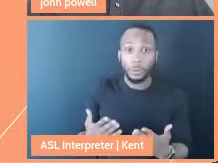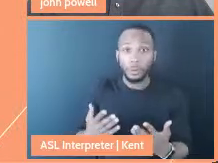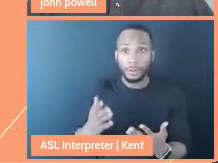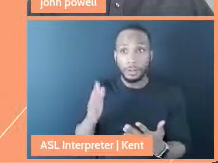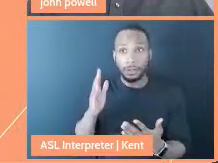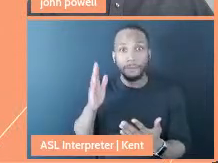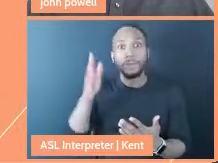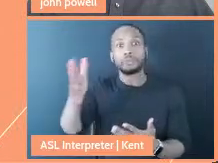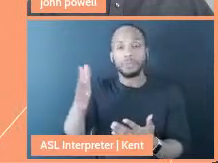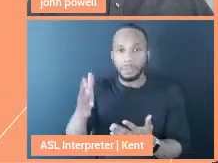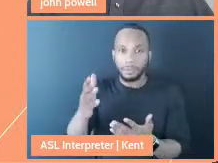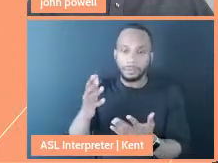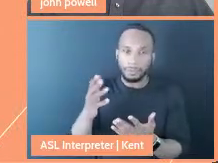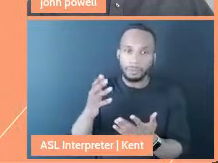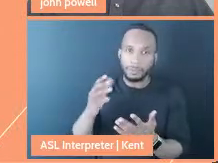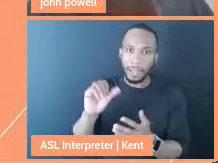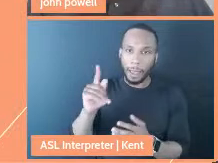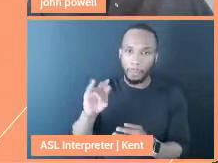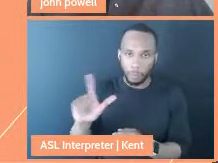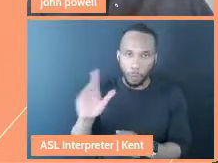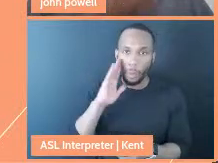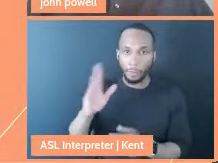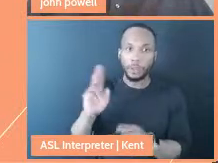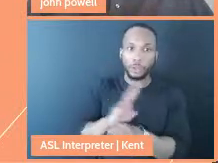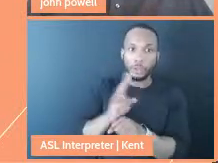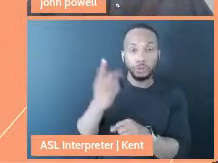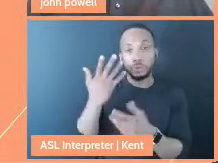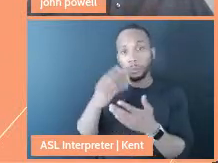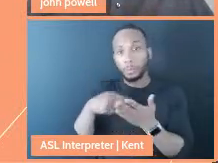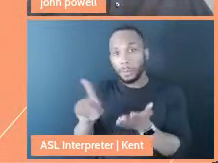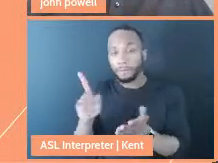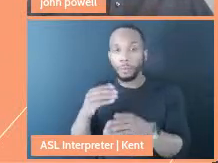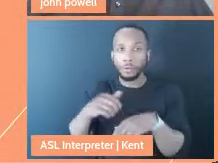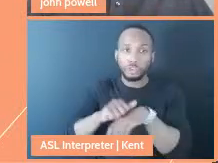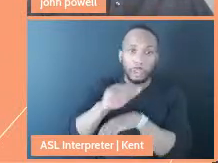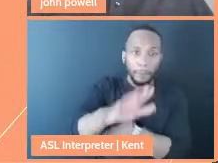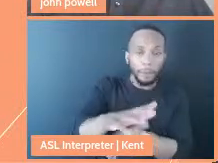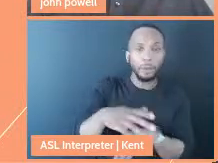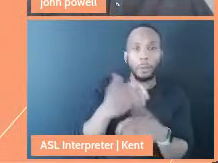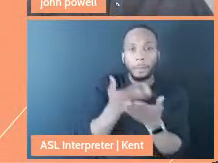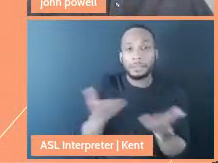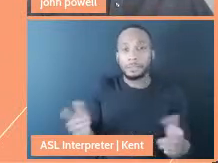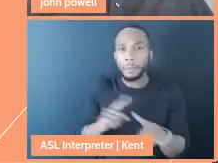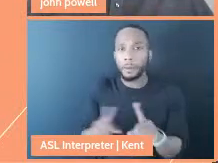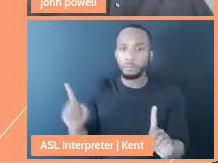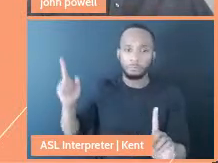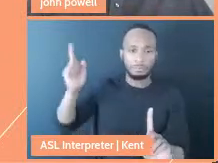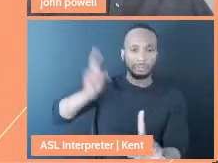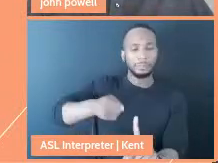used to maybe pay for shipping or materials., But really what is the most important thing is people.